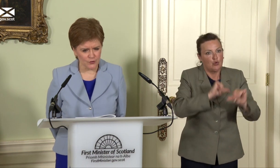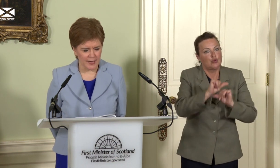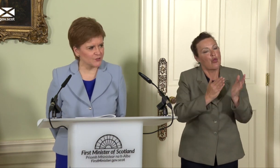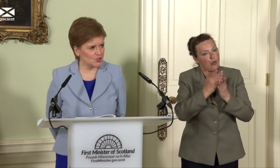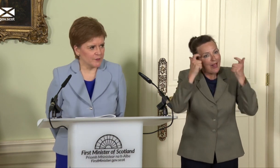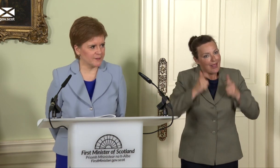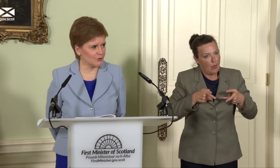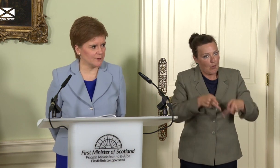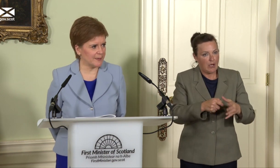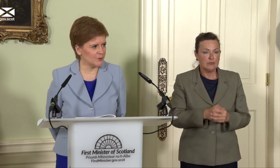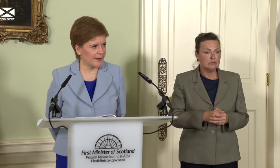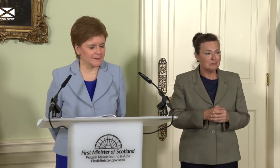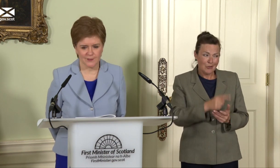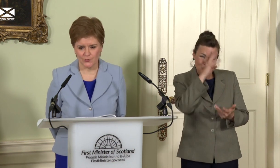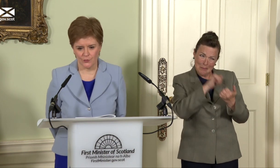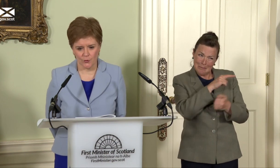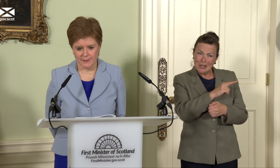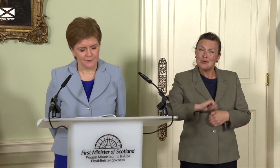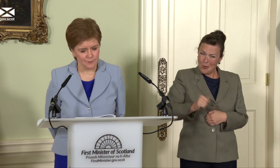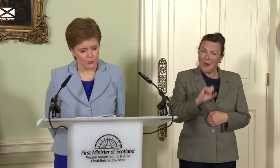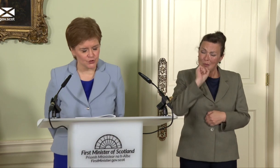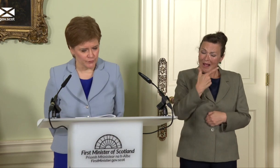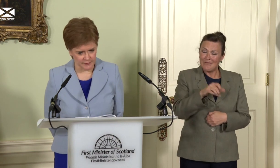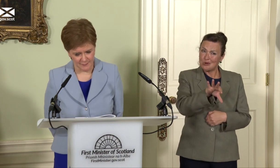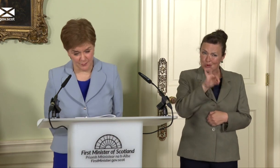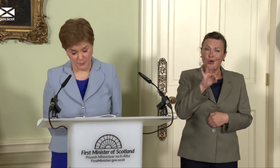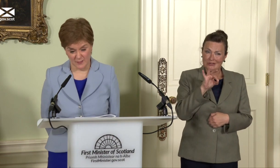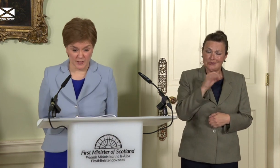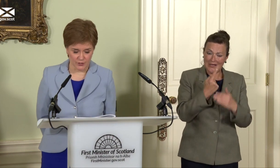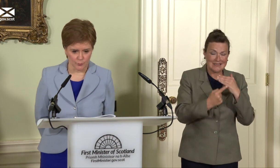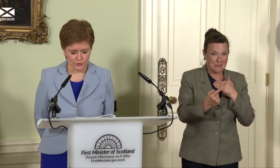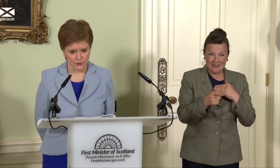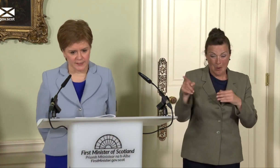to have its choice on independence. Not even Boris Johnson – probably especially not Boris Johnson,